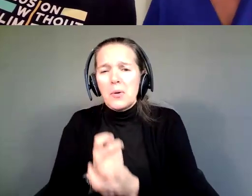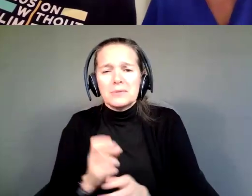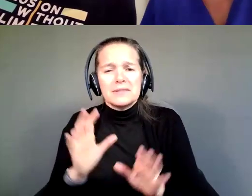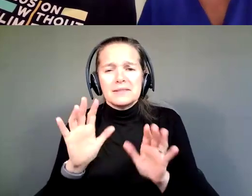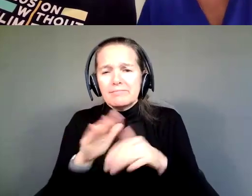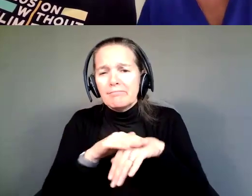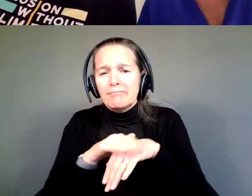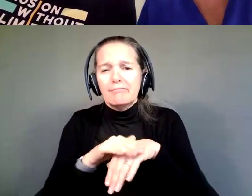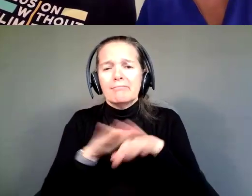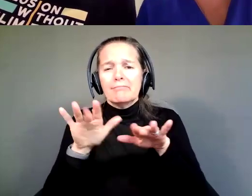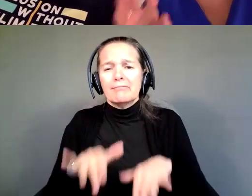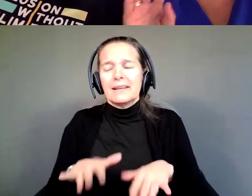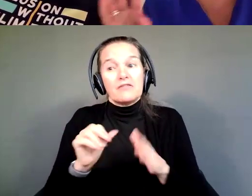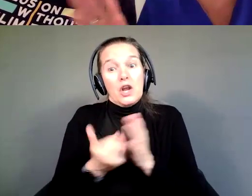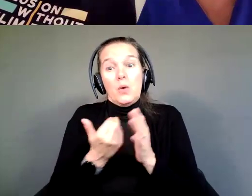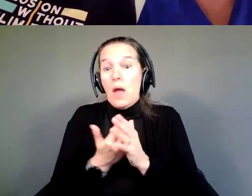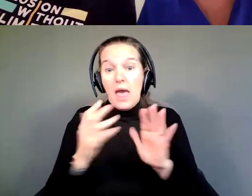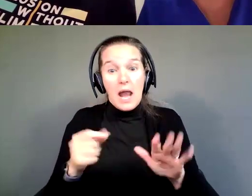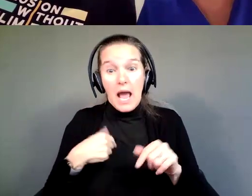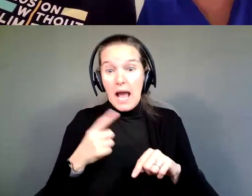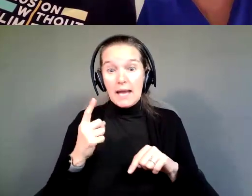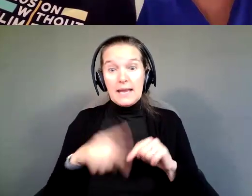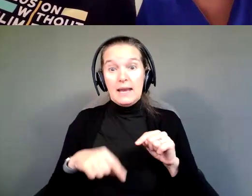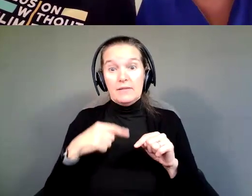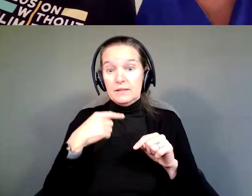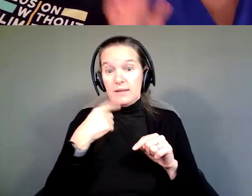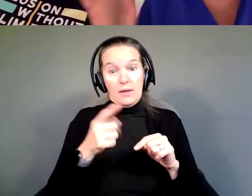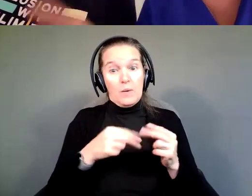And I'm almost afraid to admit, I can't even tell you about the Instagram because the person